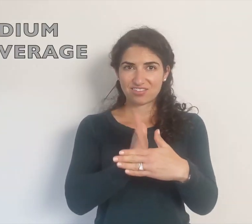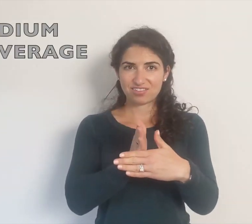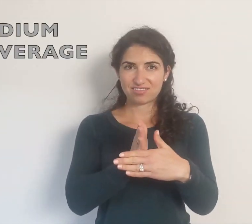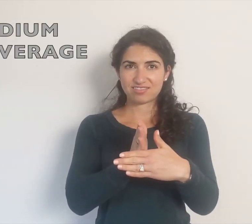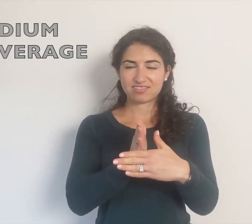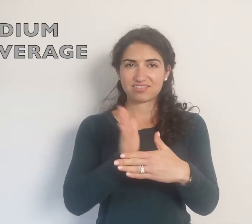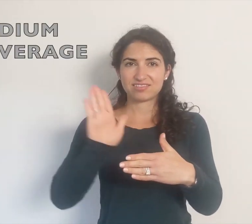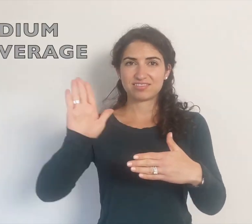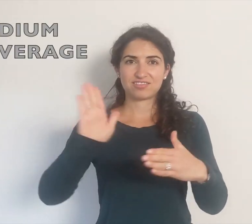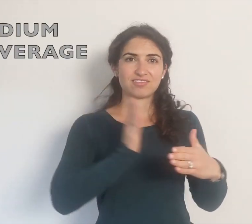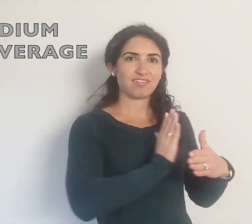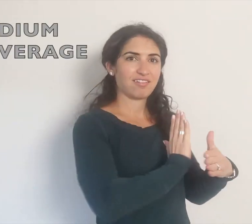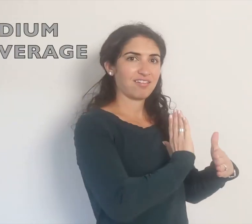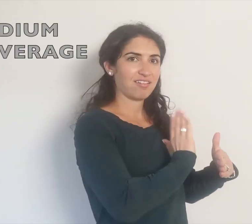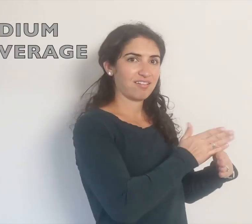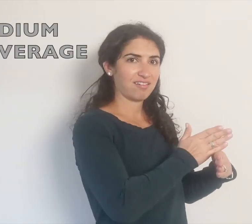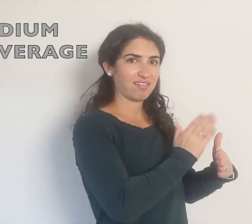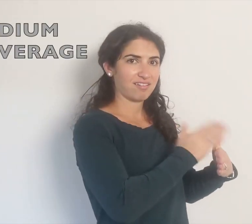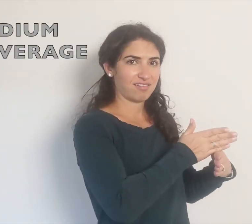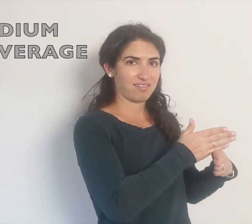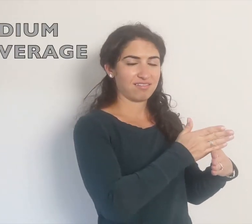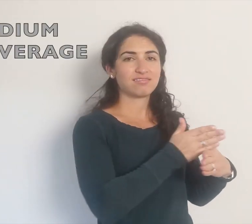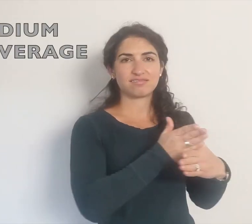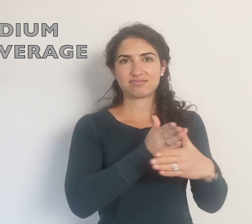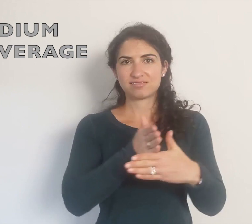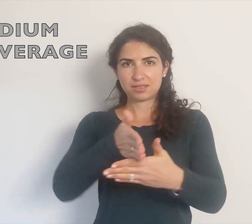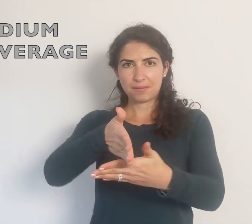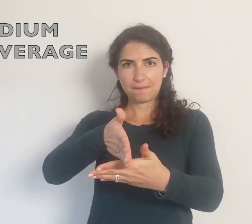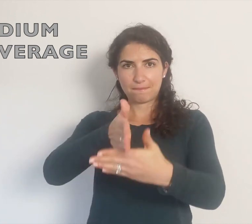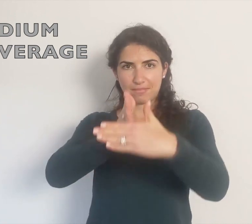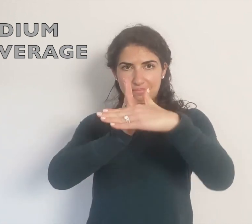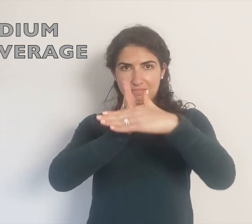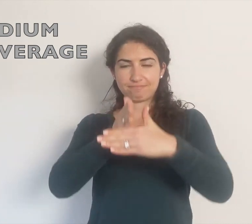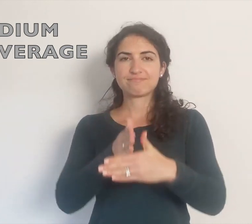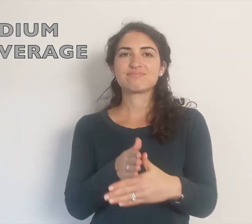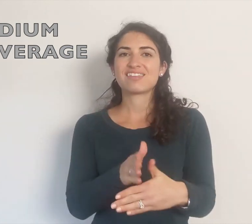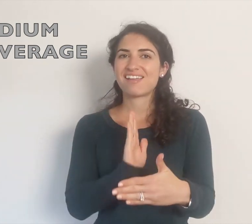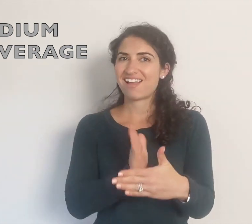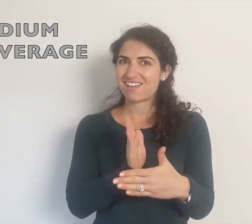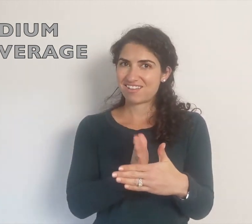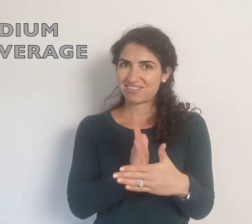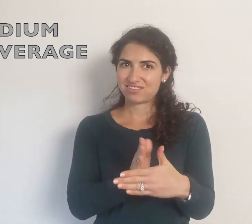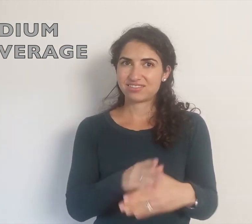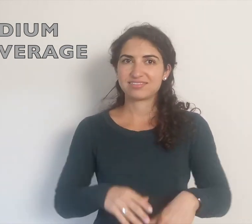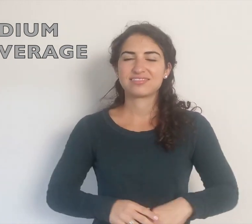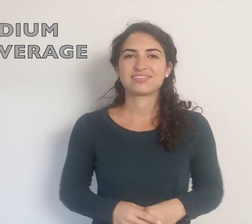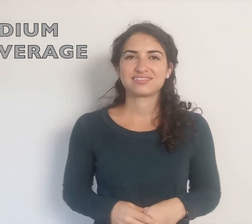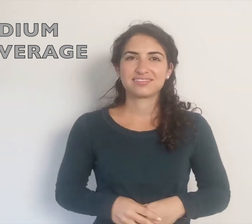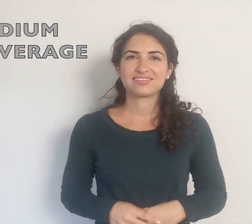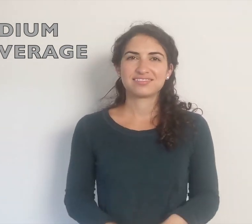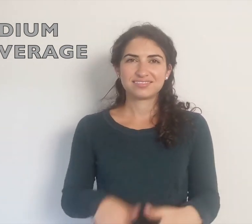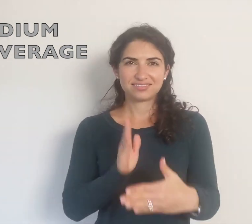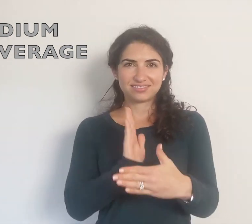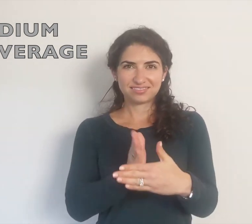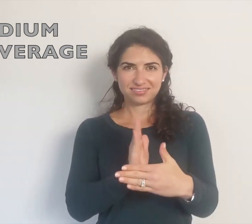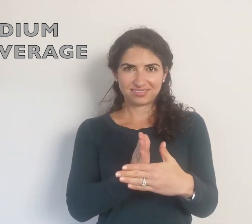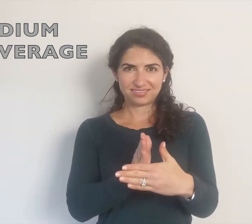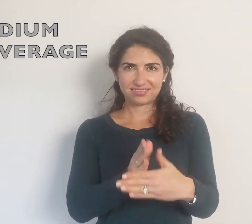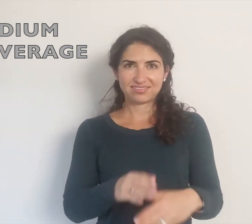AVERAGE or MEDIUM, AVERAGE